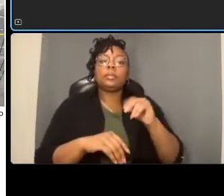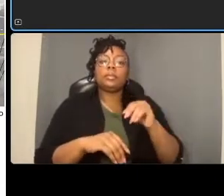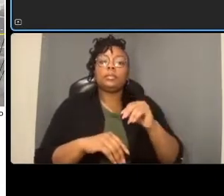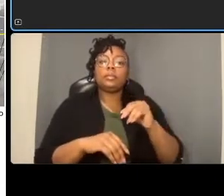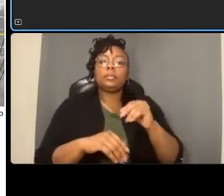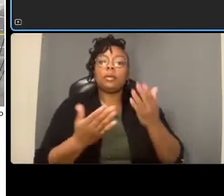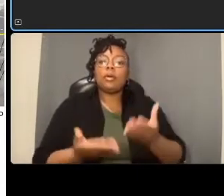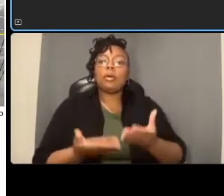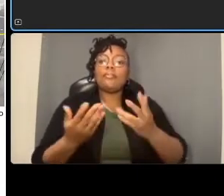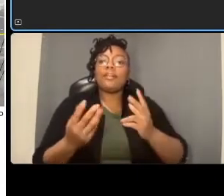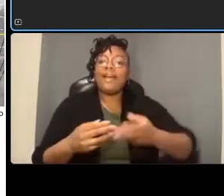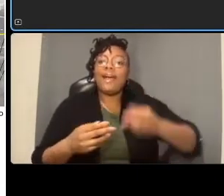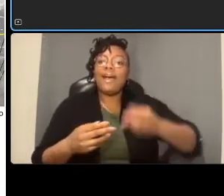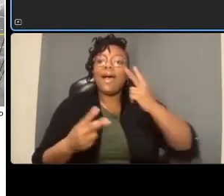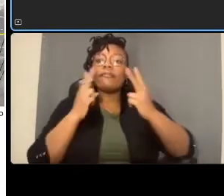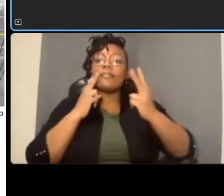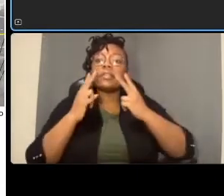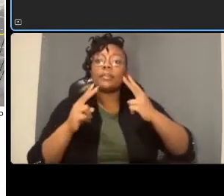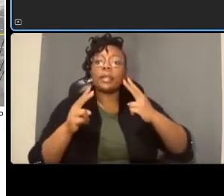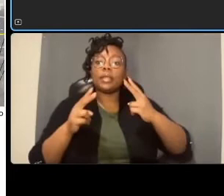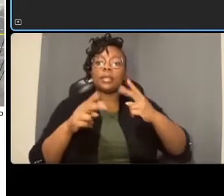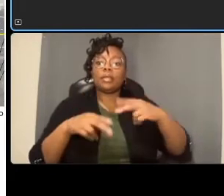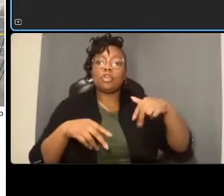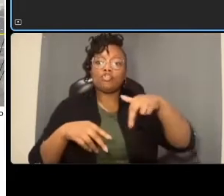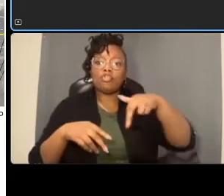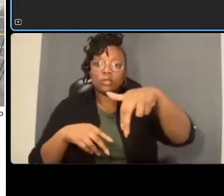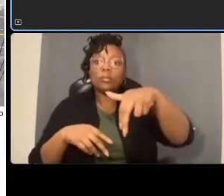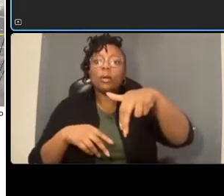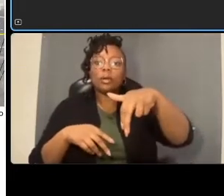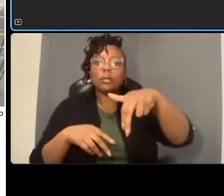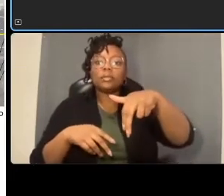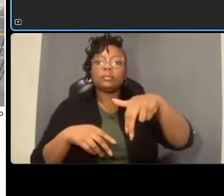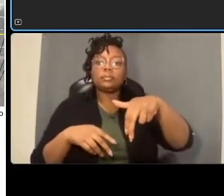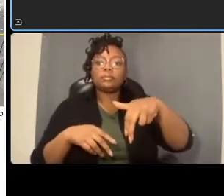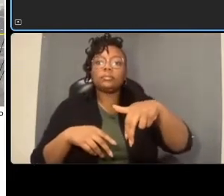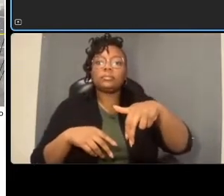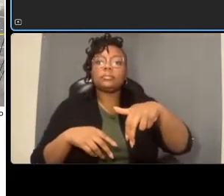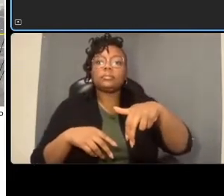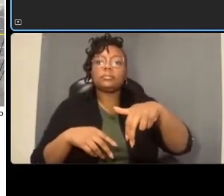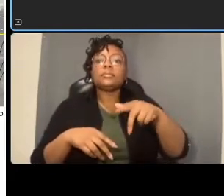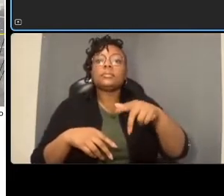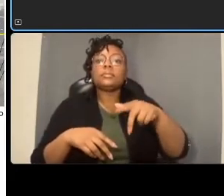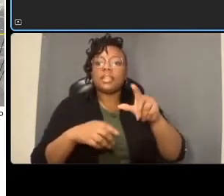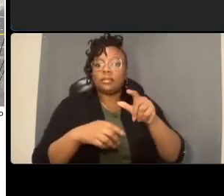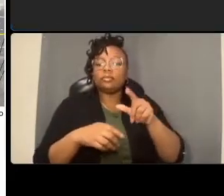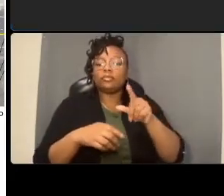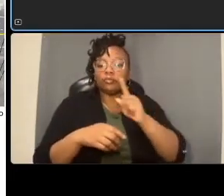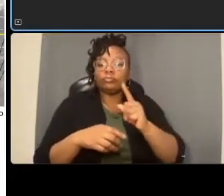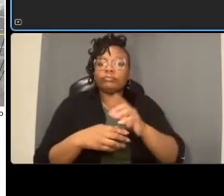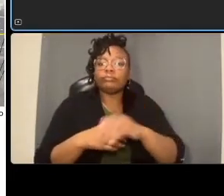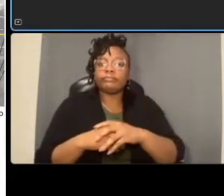and that actually is true throughout the corridor 24th street will be reconfigured to intersect